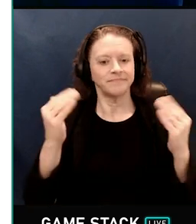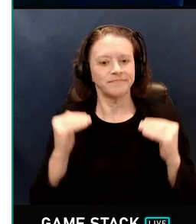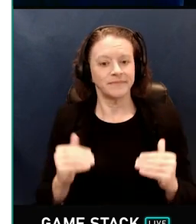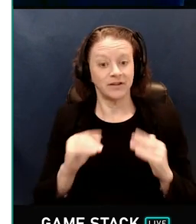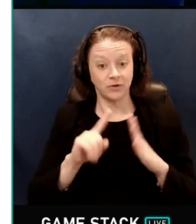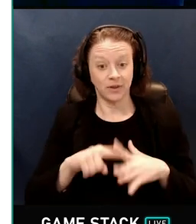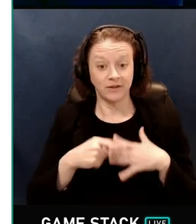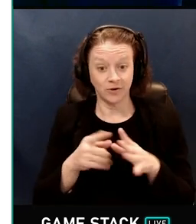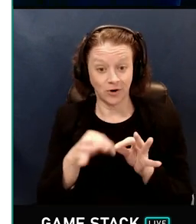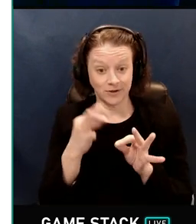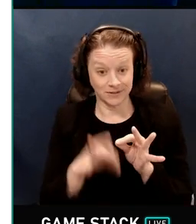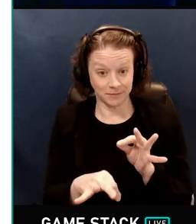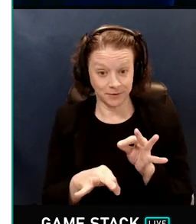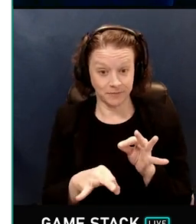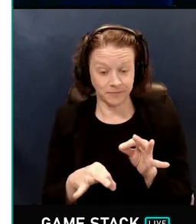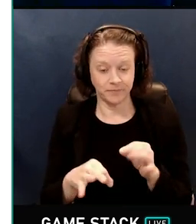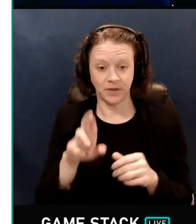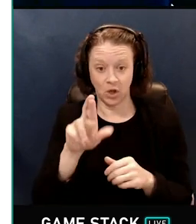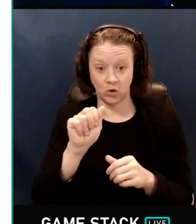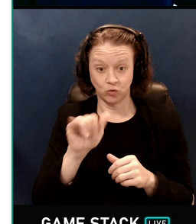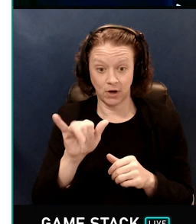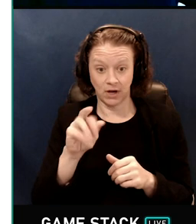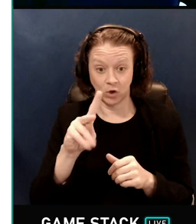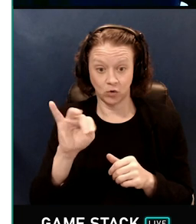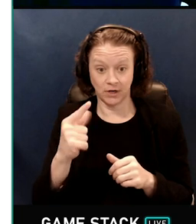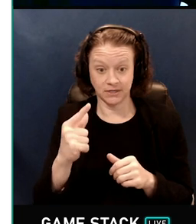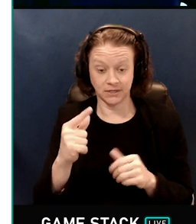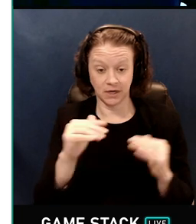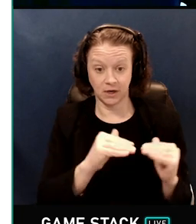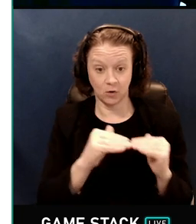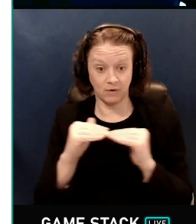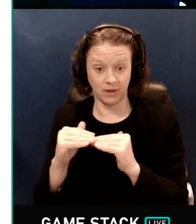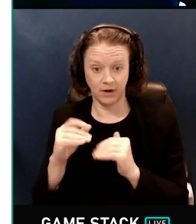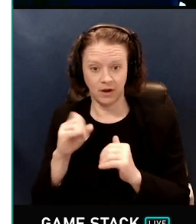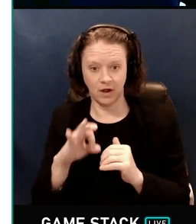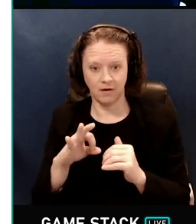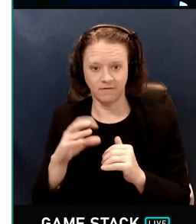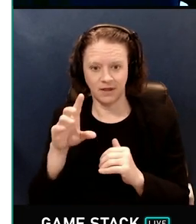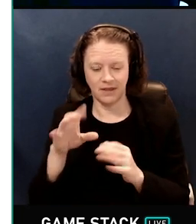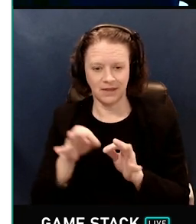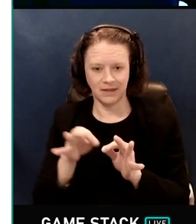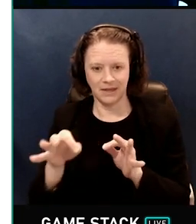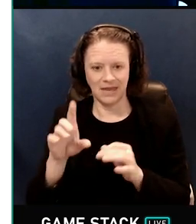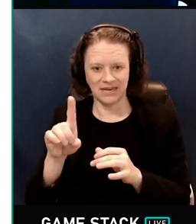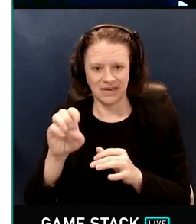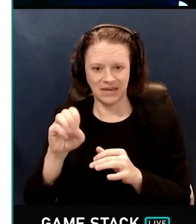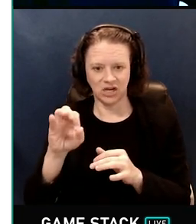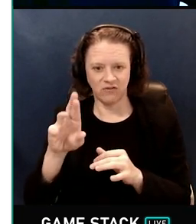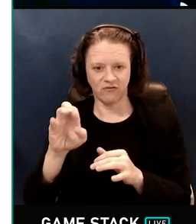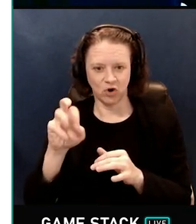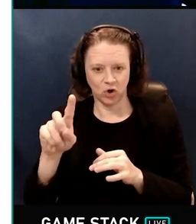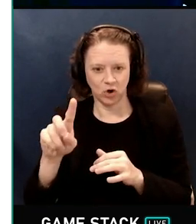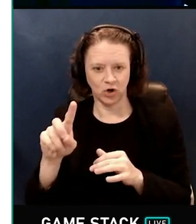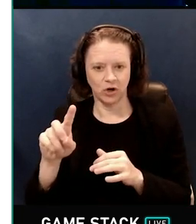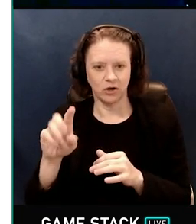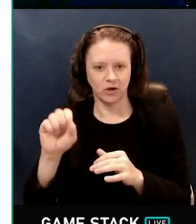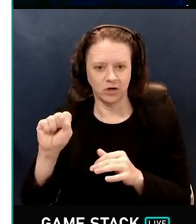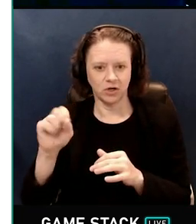Let's start simple. We'll do the ray tracing equivalent of deferred shading. So we start with a